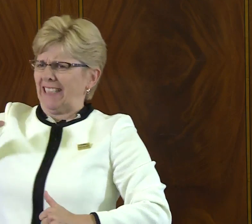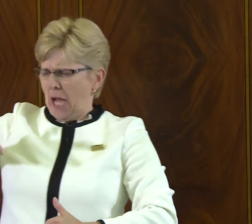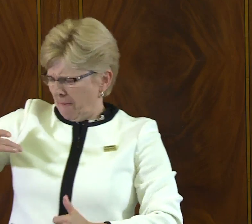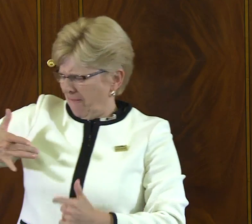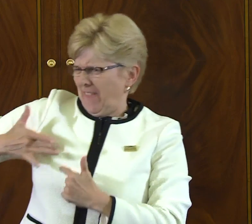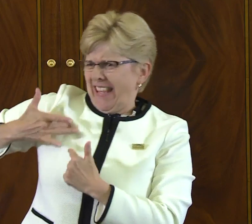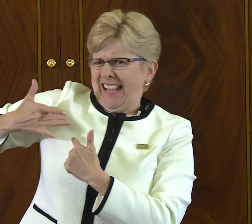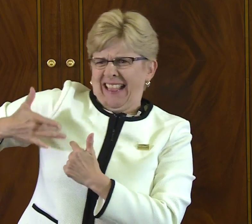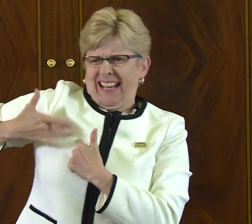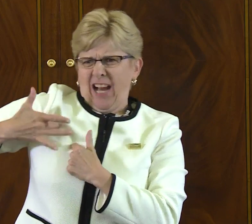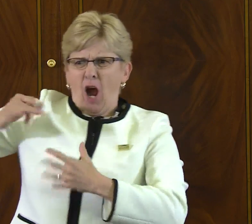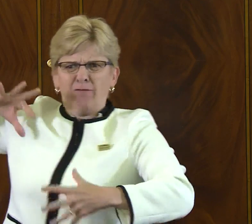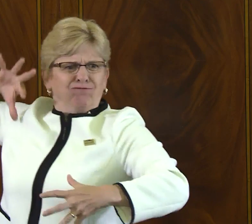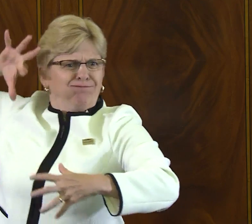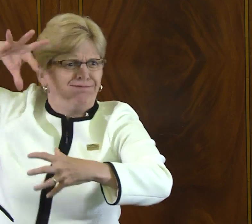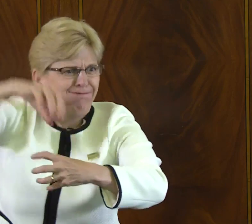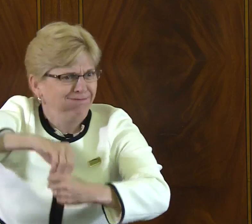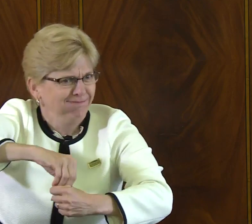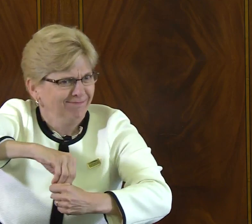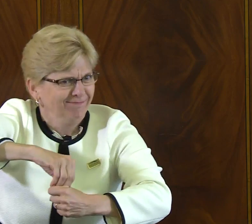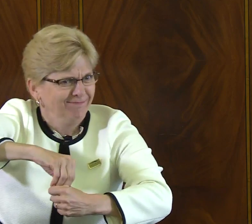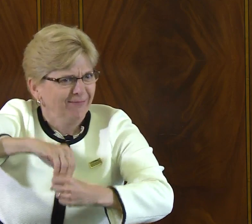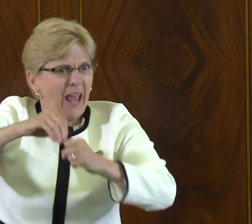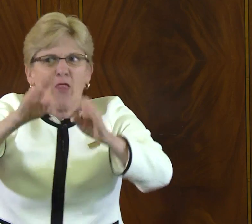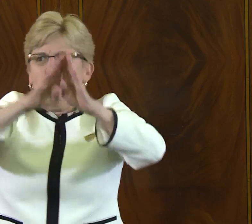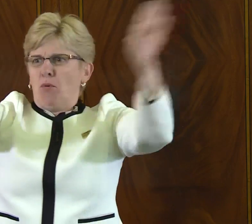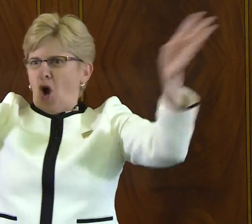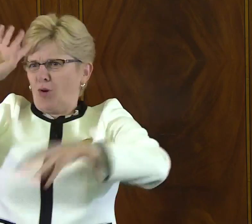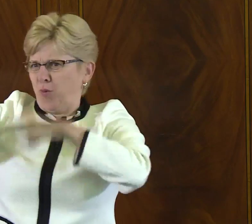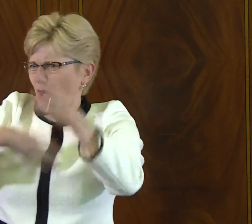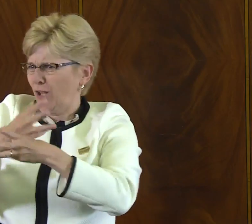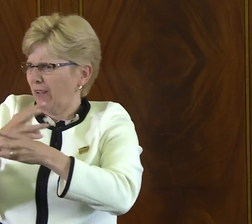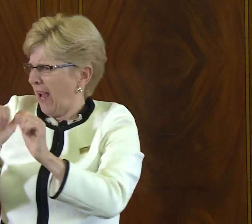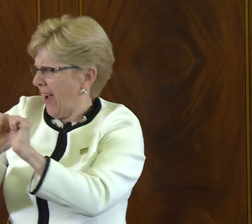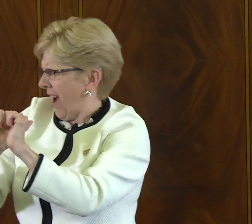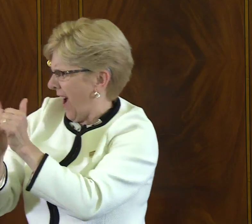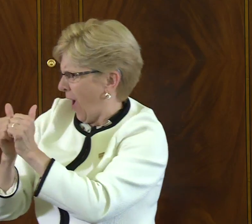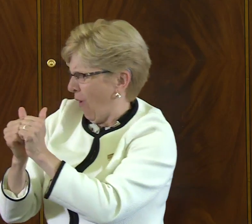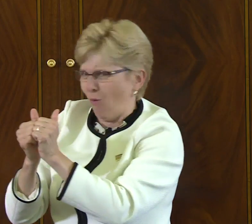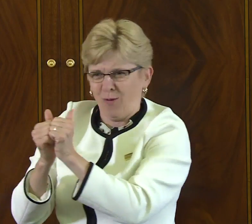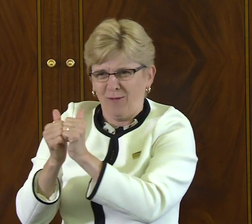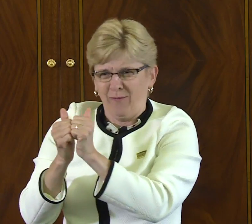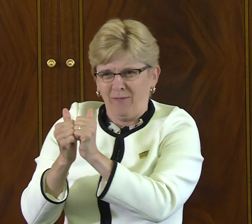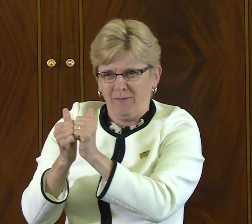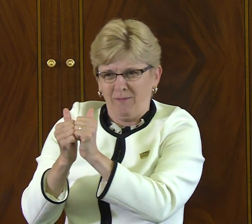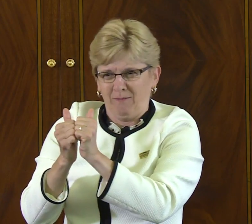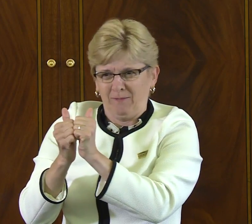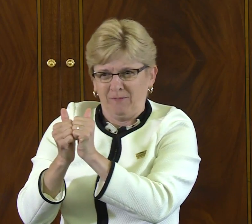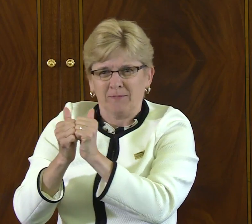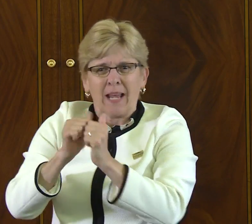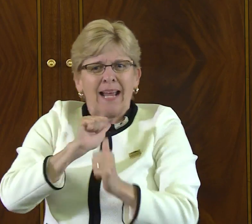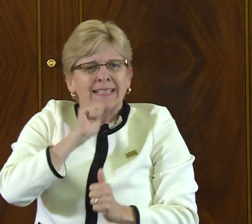We seek to how we can have that same feeling of having full engagement in the broader world around us and not just